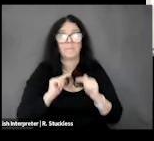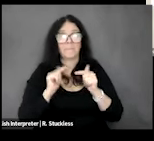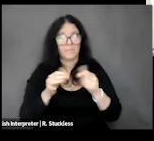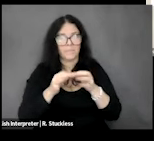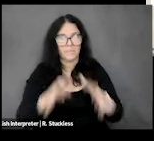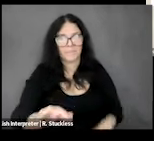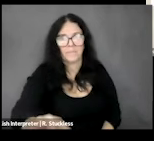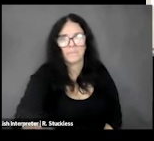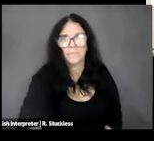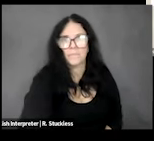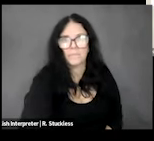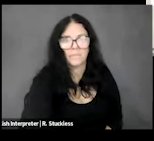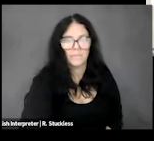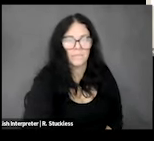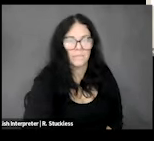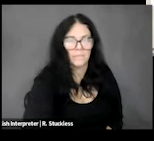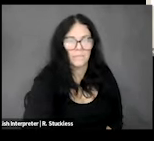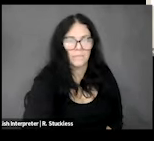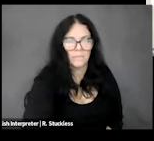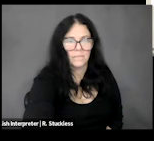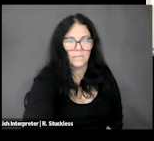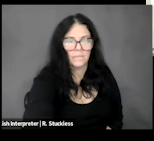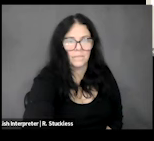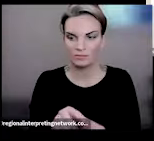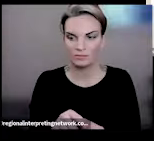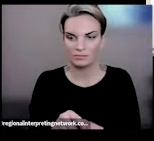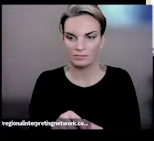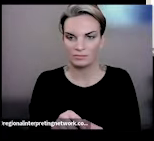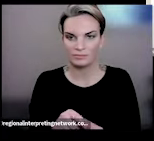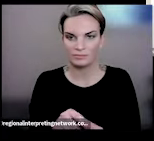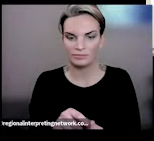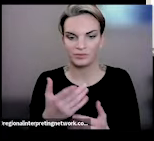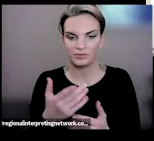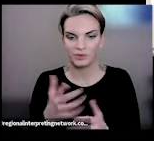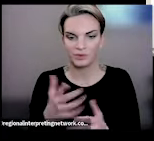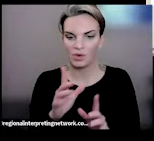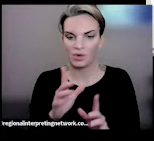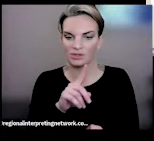in the chat - I know that some of the - oh actually I think all of those were answered. So, Devon if you